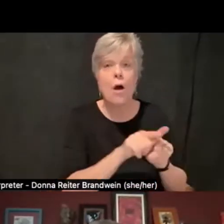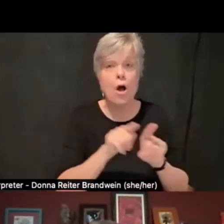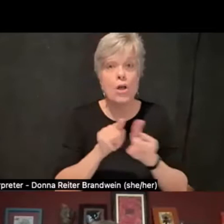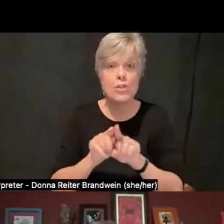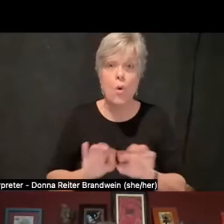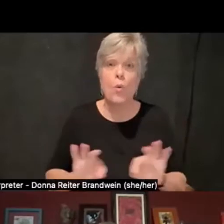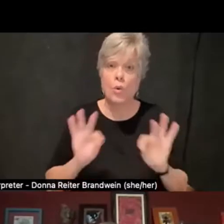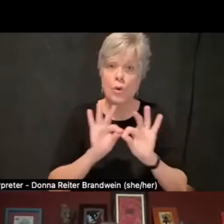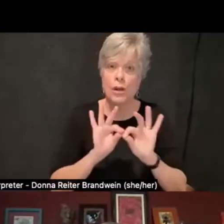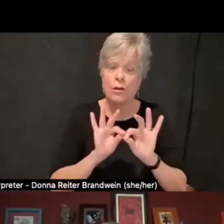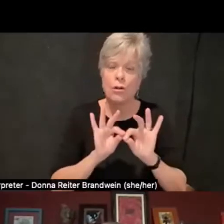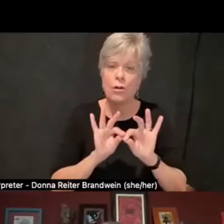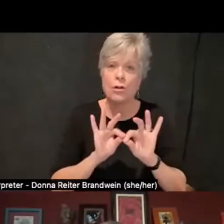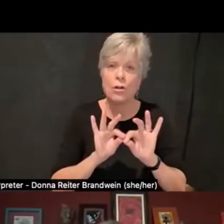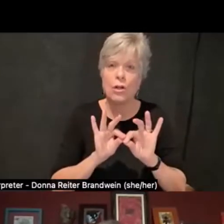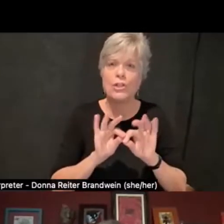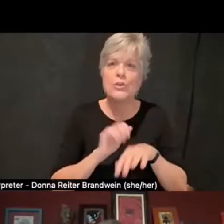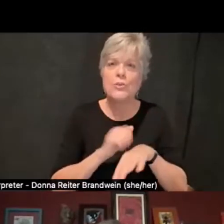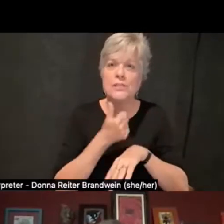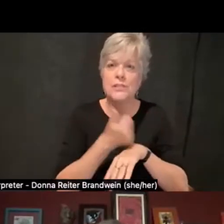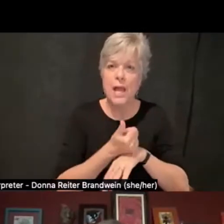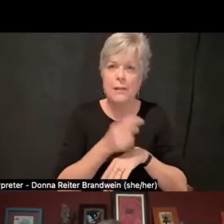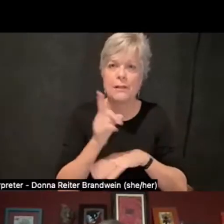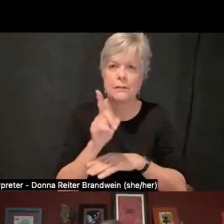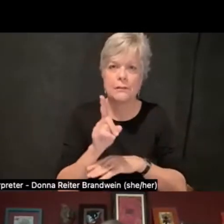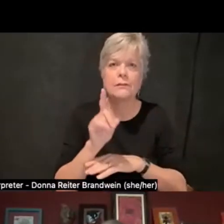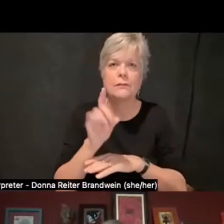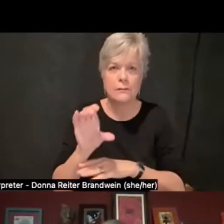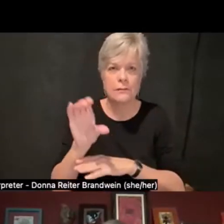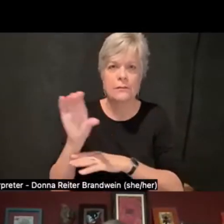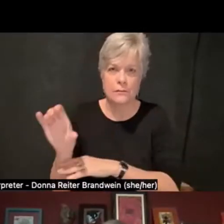in order to establish a Disability Cultural Center.